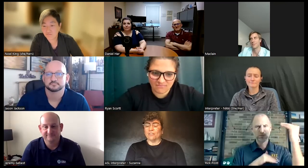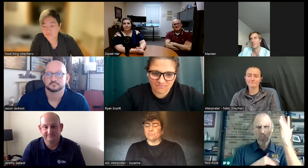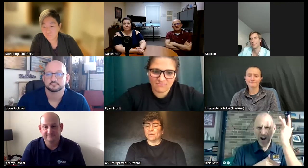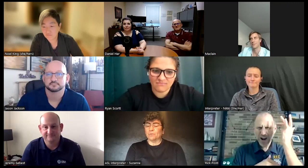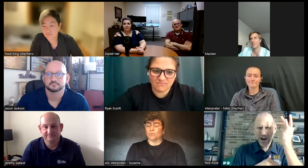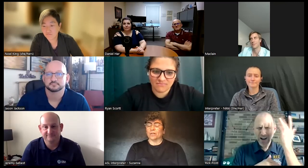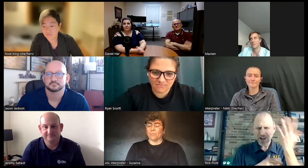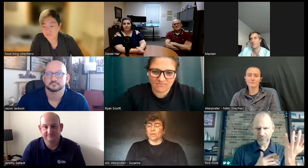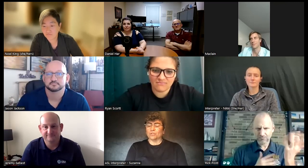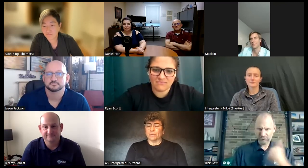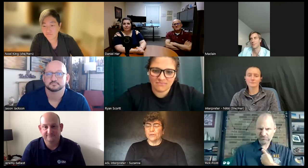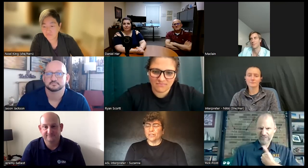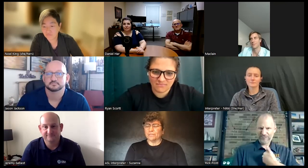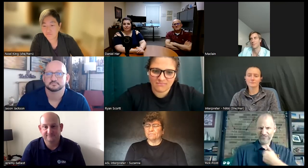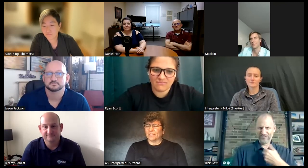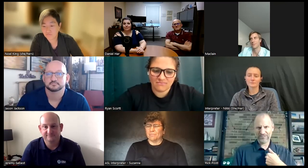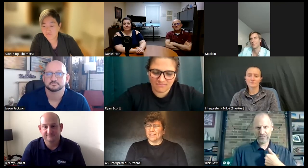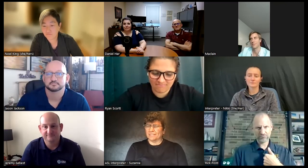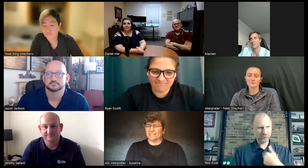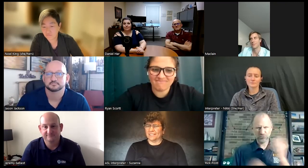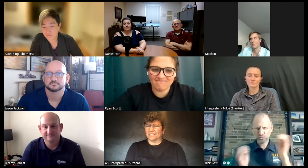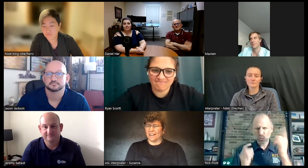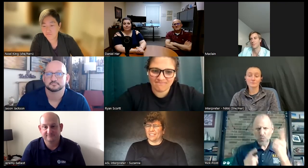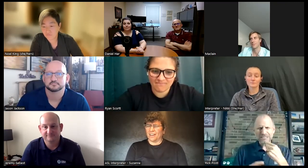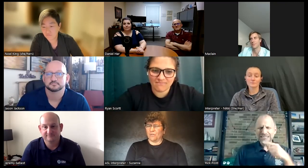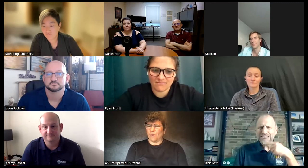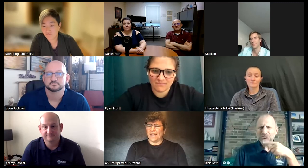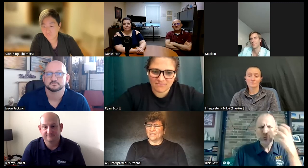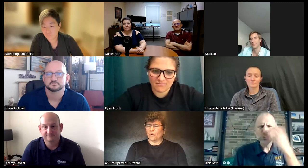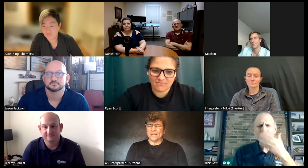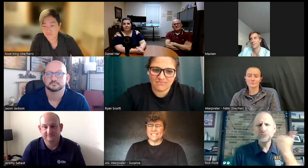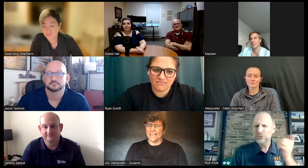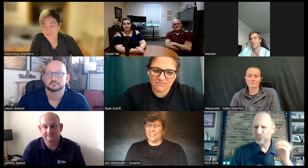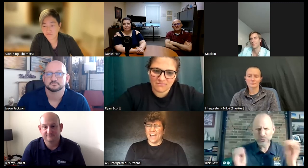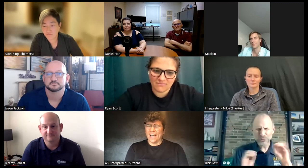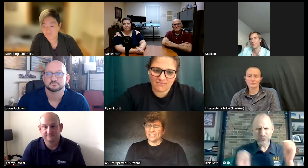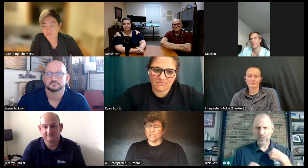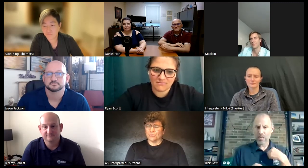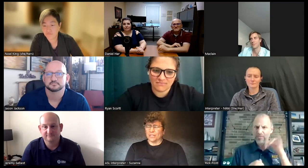hearing people were more superior but I thought why nobody said that to me